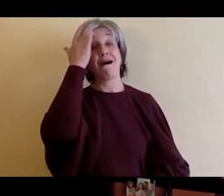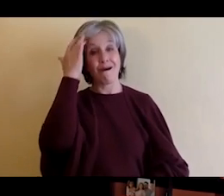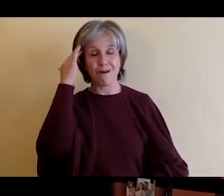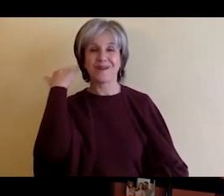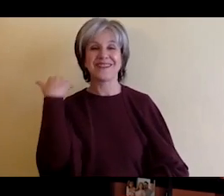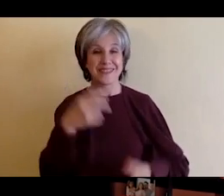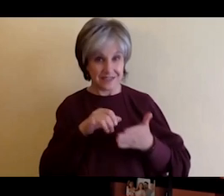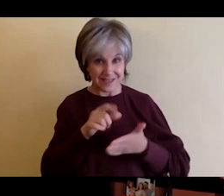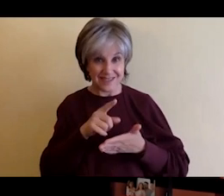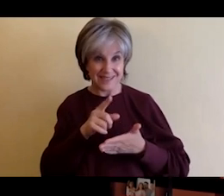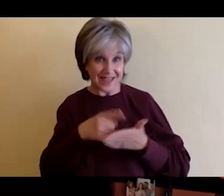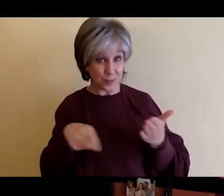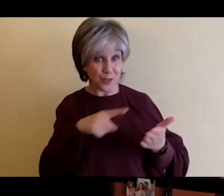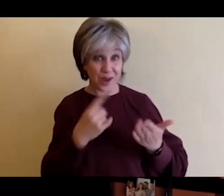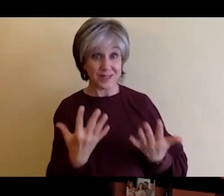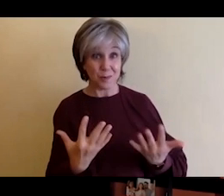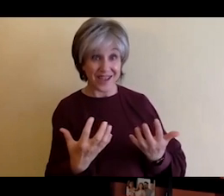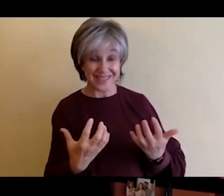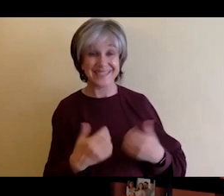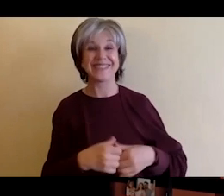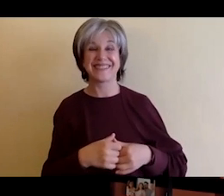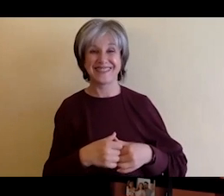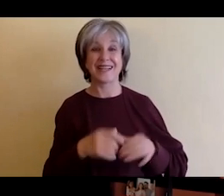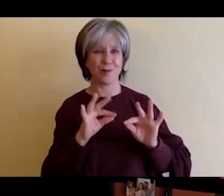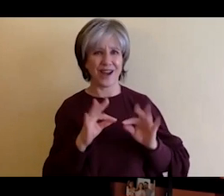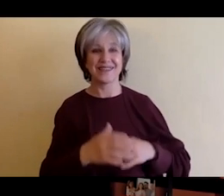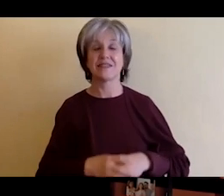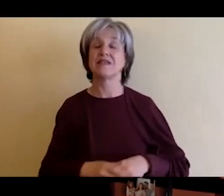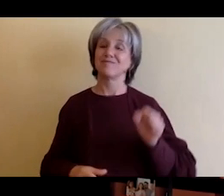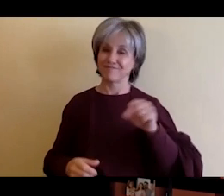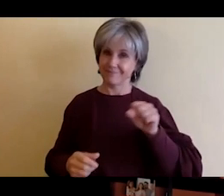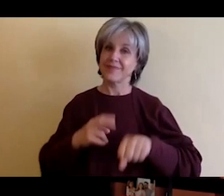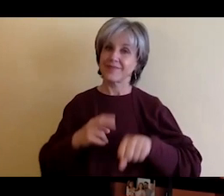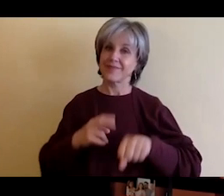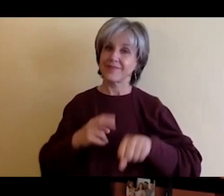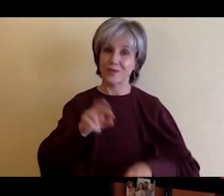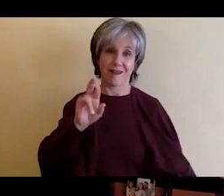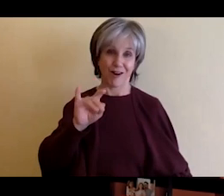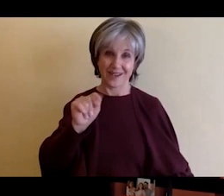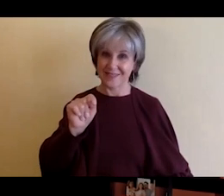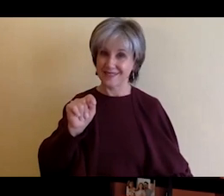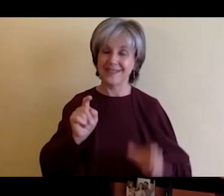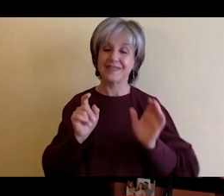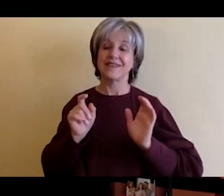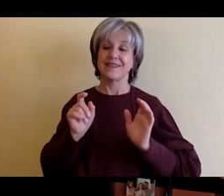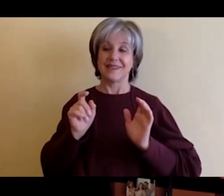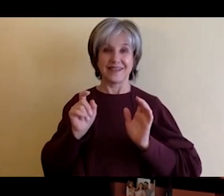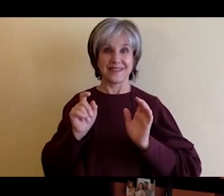Oh this is good. this is good. I mean one of the things is of course that RIT is not just a dynamic place to work, but the Greater Rochester Community is a